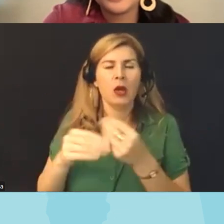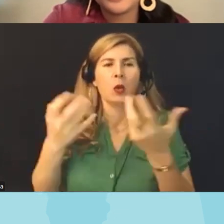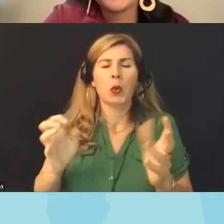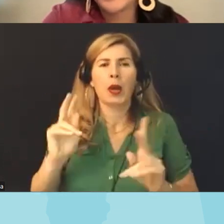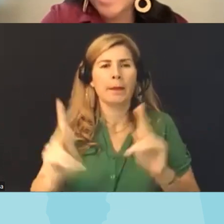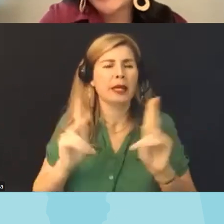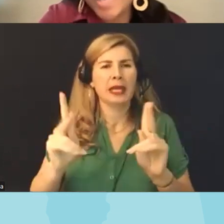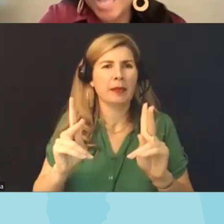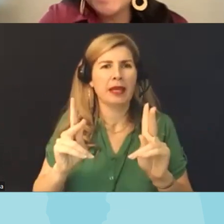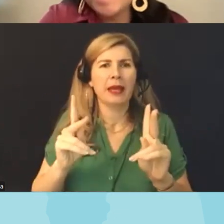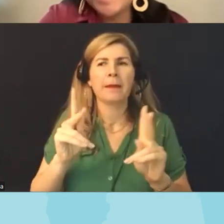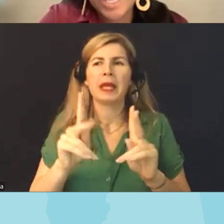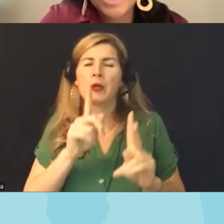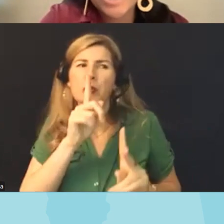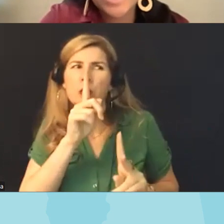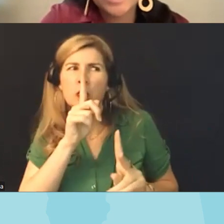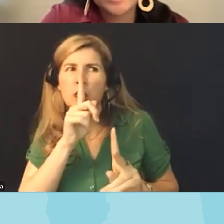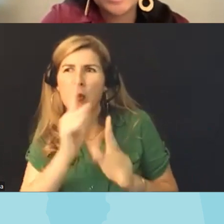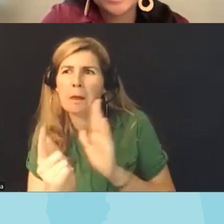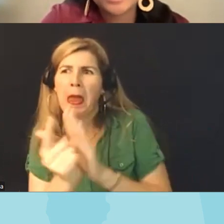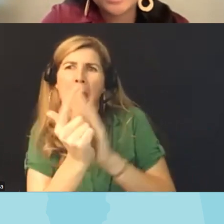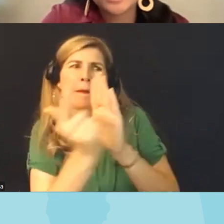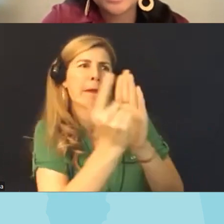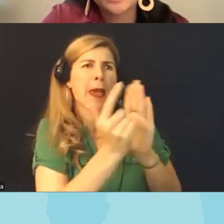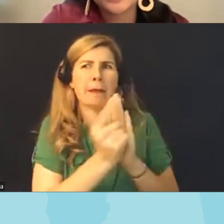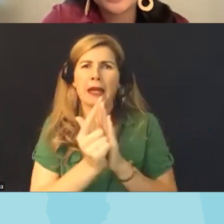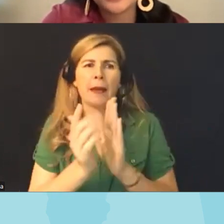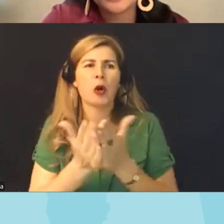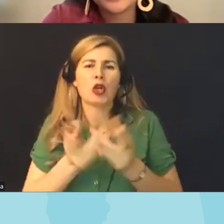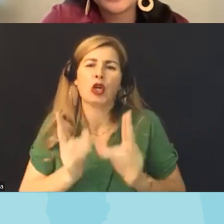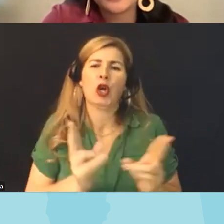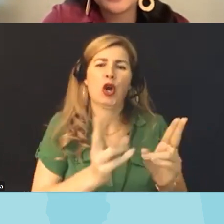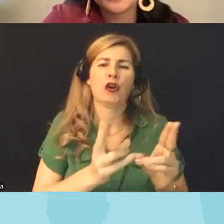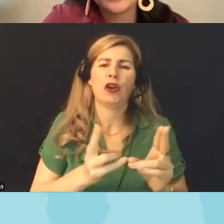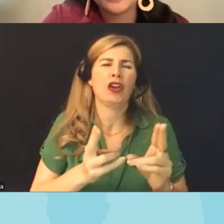what they're trying to do um they're trying to rush these through not let anyone know about